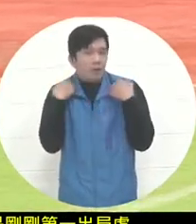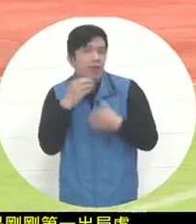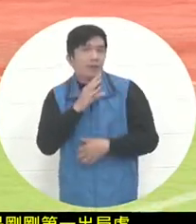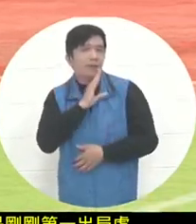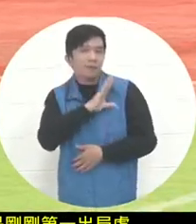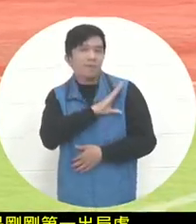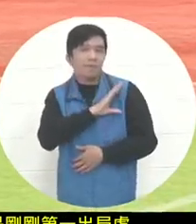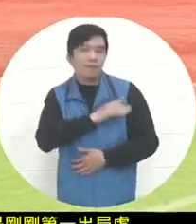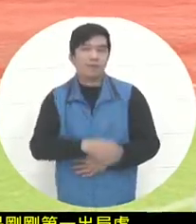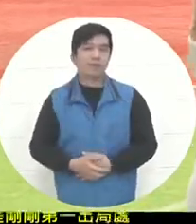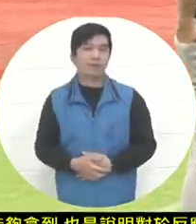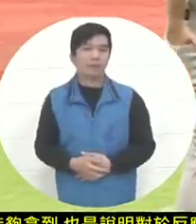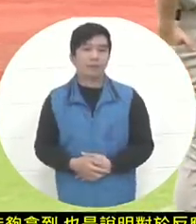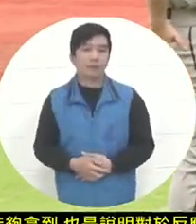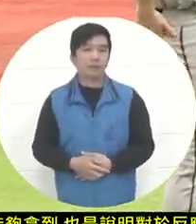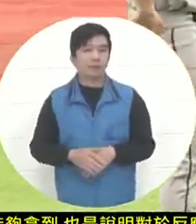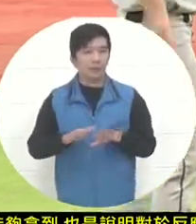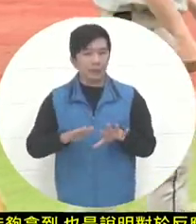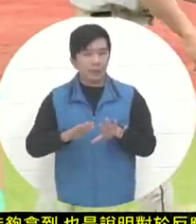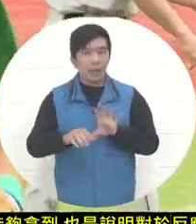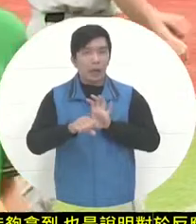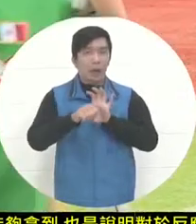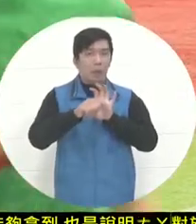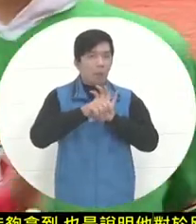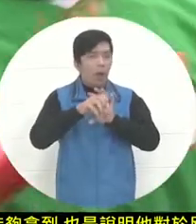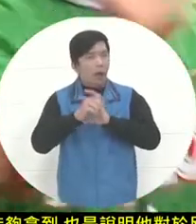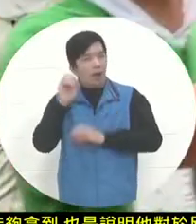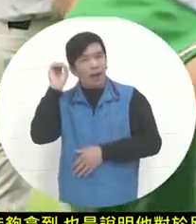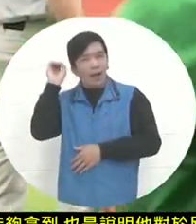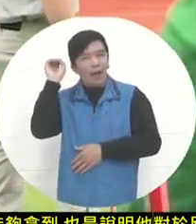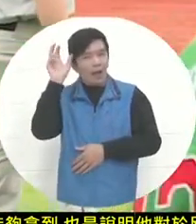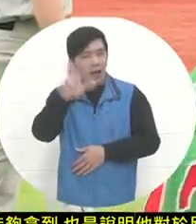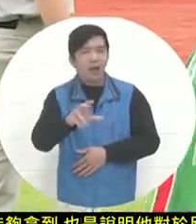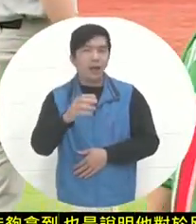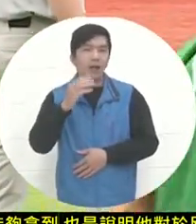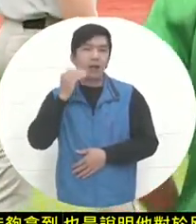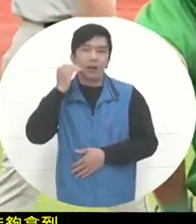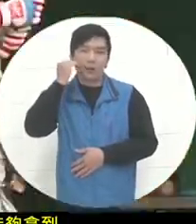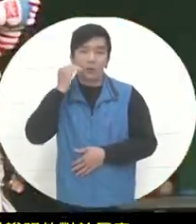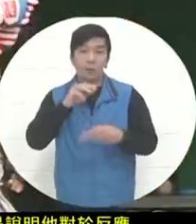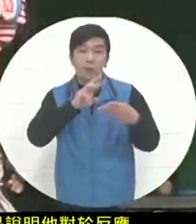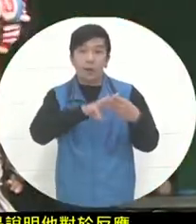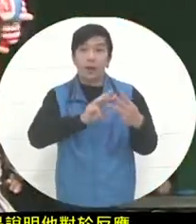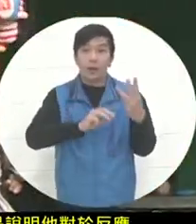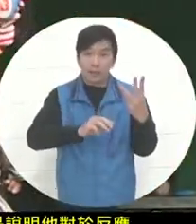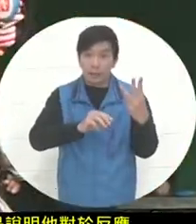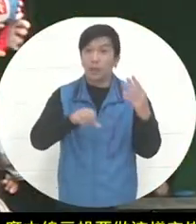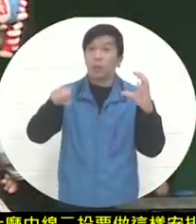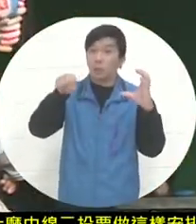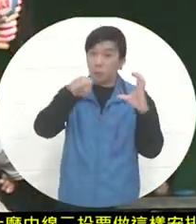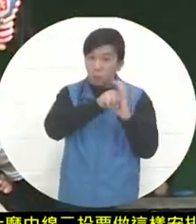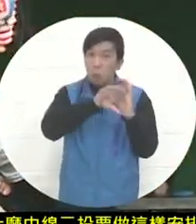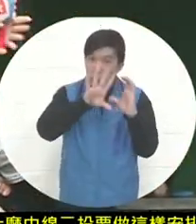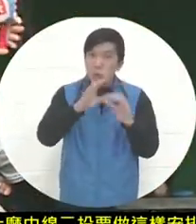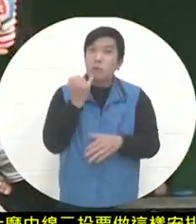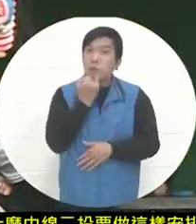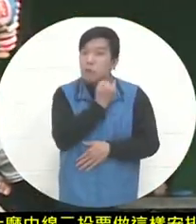The catcher on the top of Taimi passes the ball. If the third If the player really grasps it, there is still a slight chance